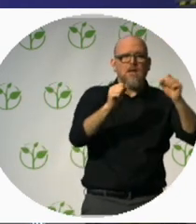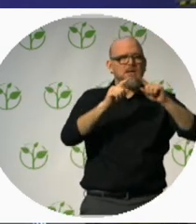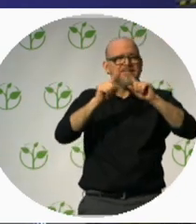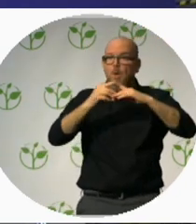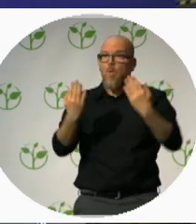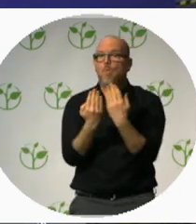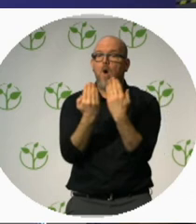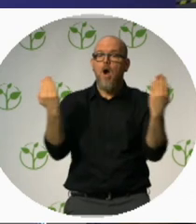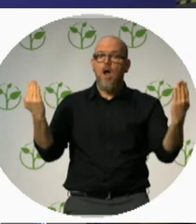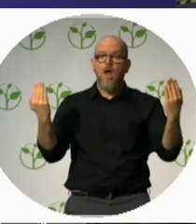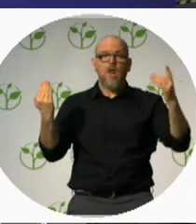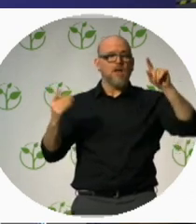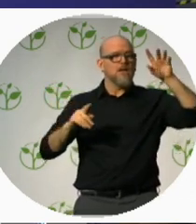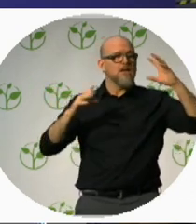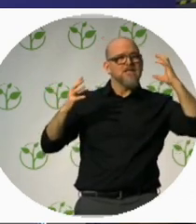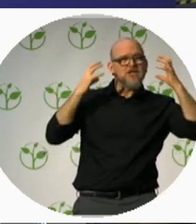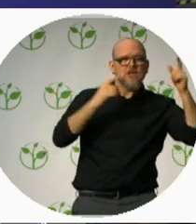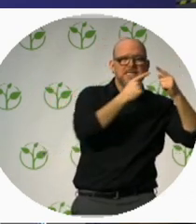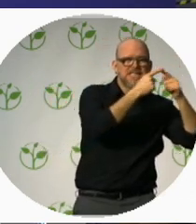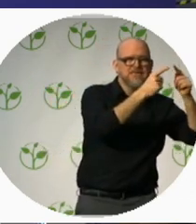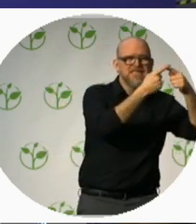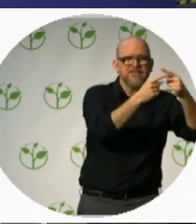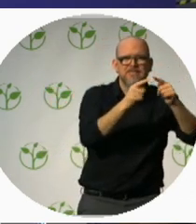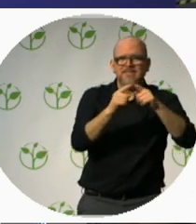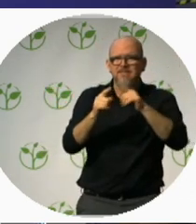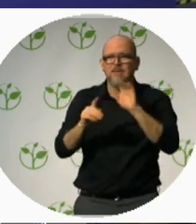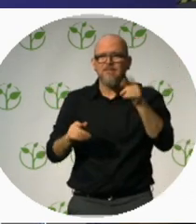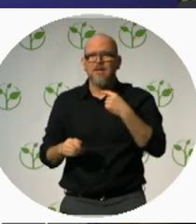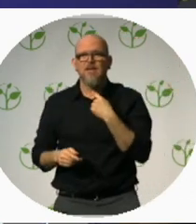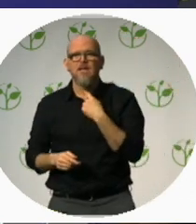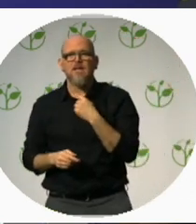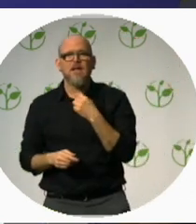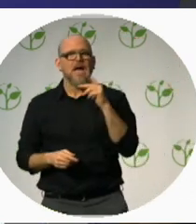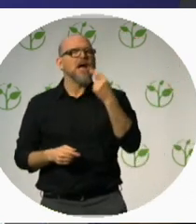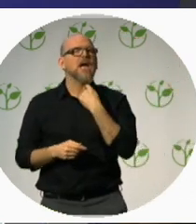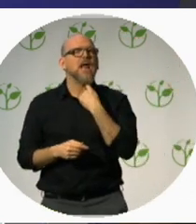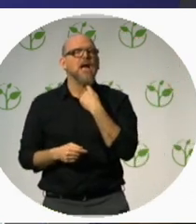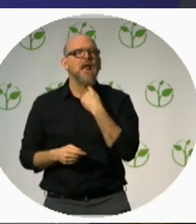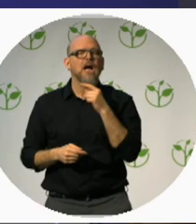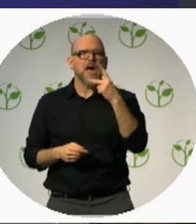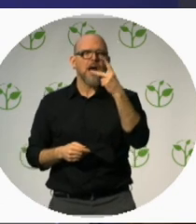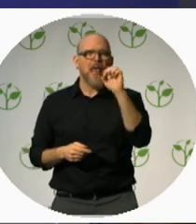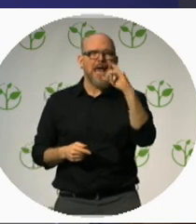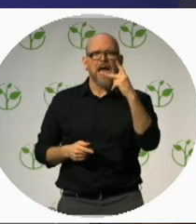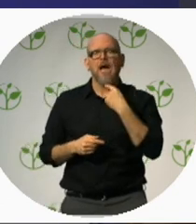By using clicks we concentrate the sonar signal to get information for hundreds of metres